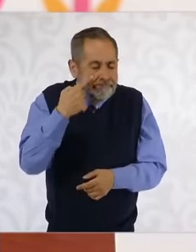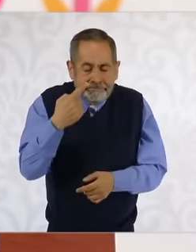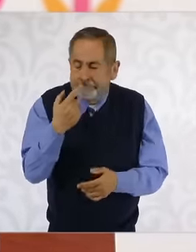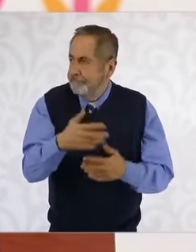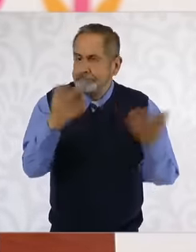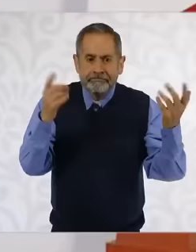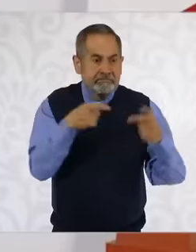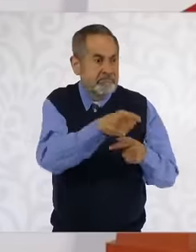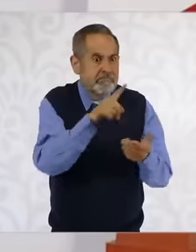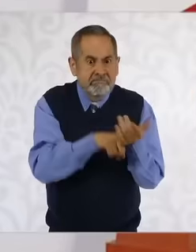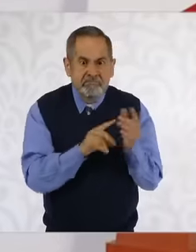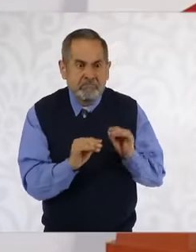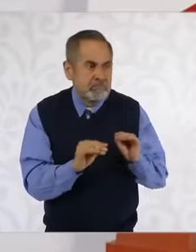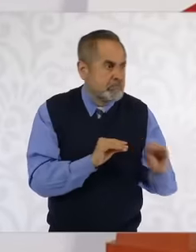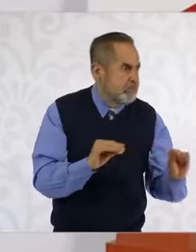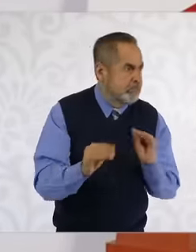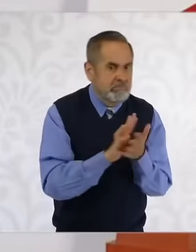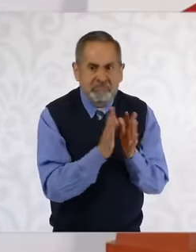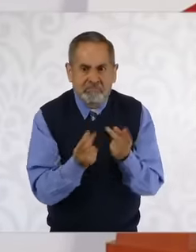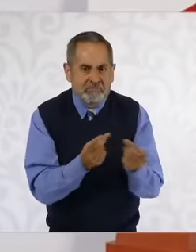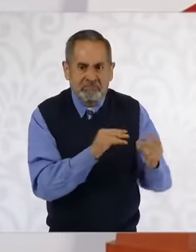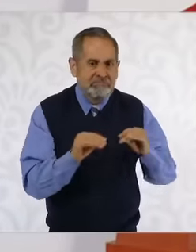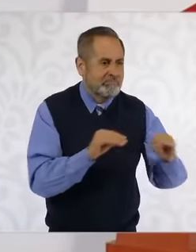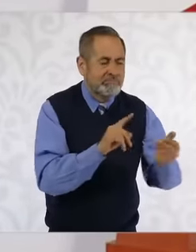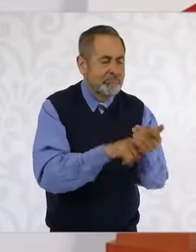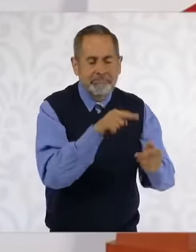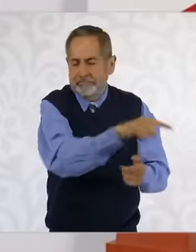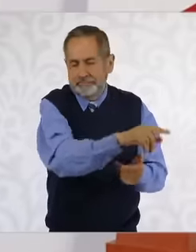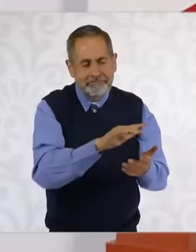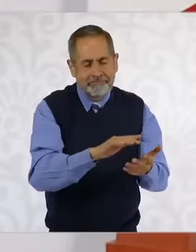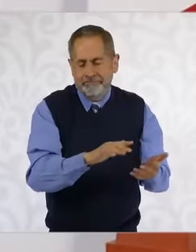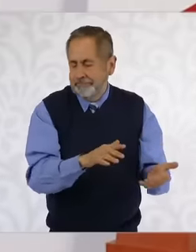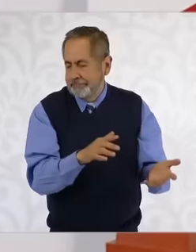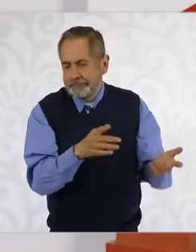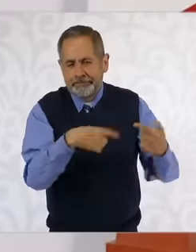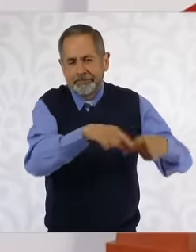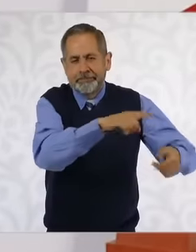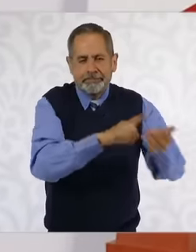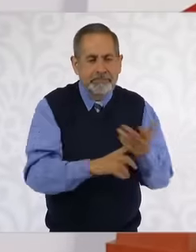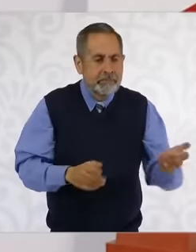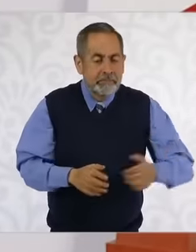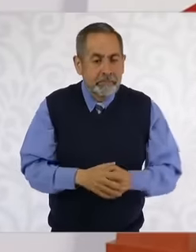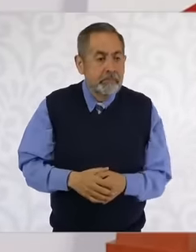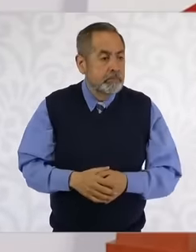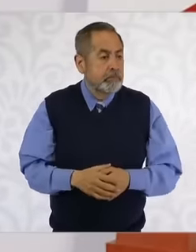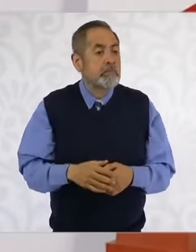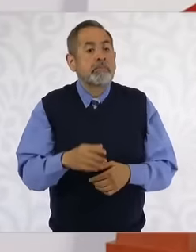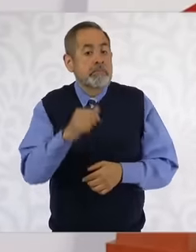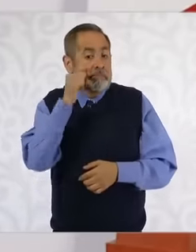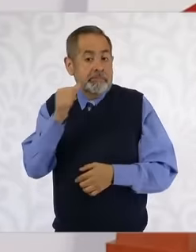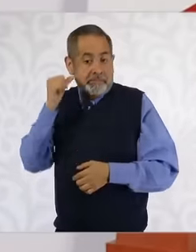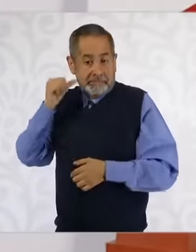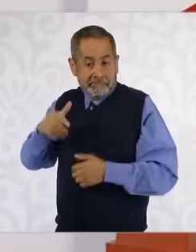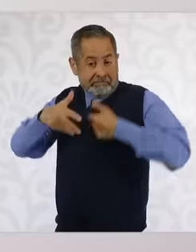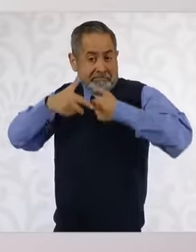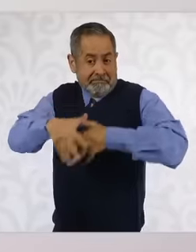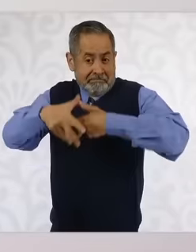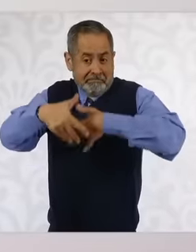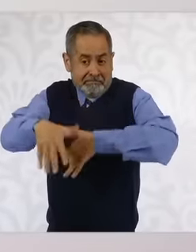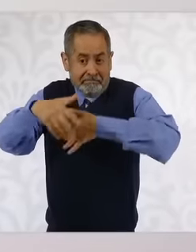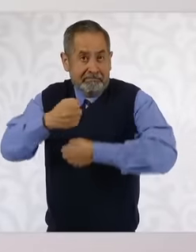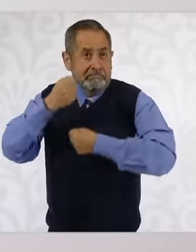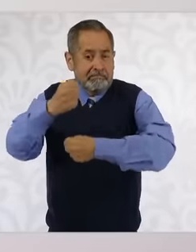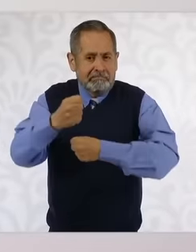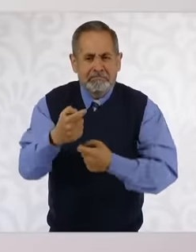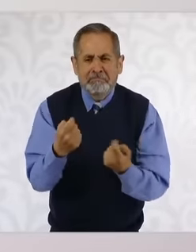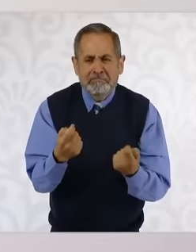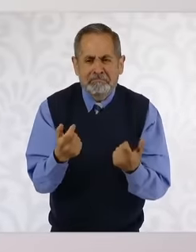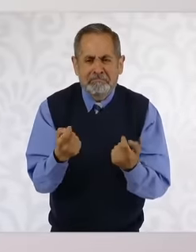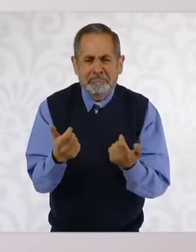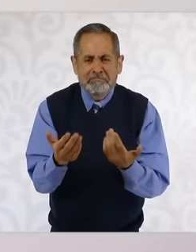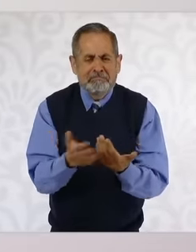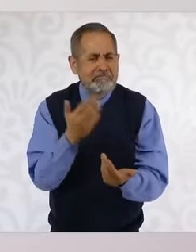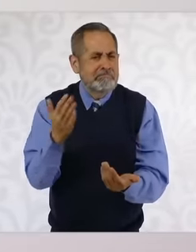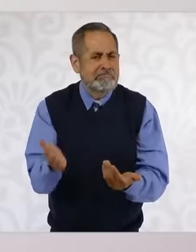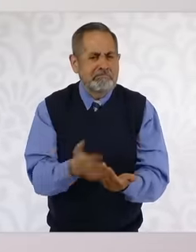mobilization was Very few people really No. For this reason, well, here there is freedom of expression